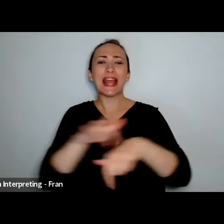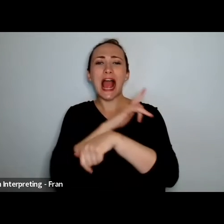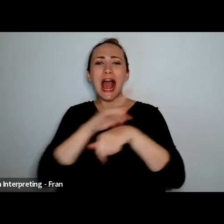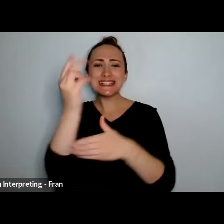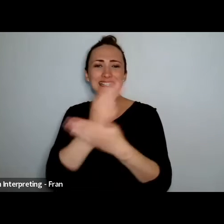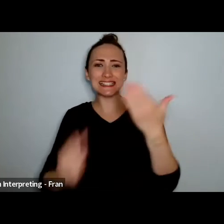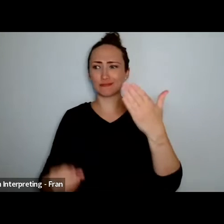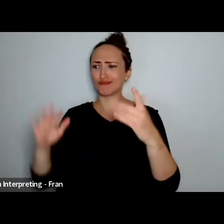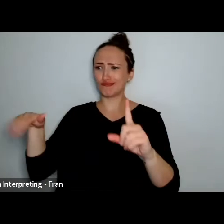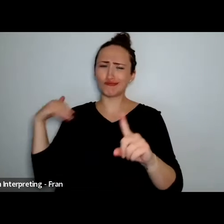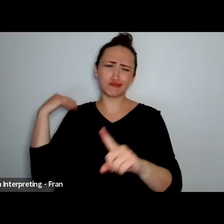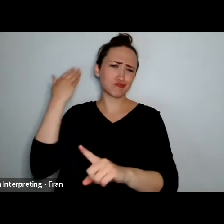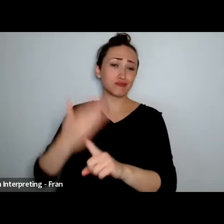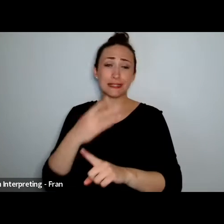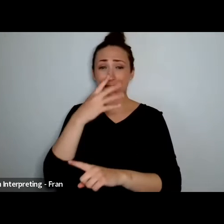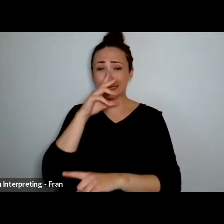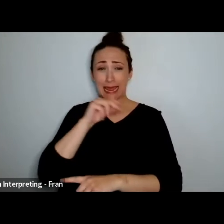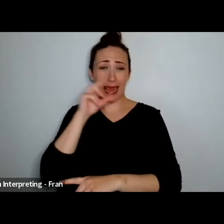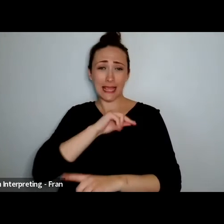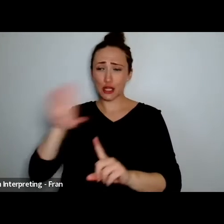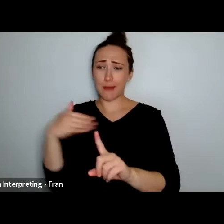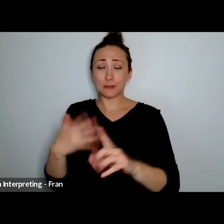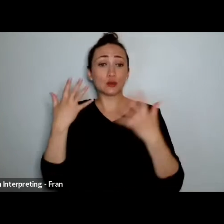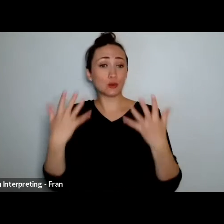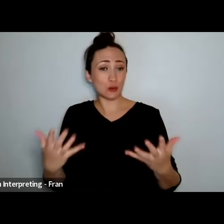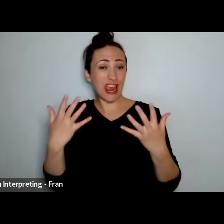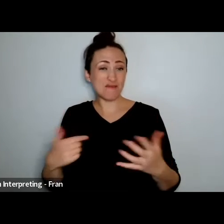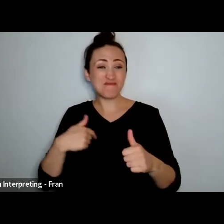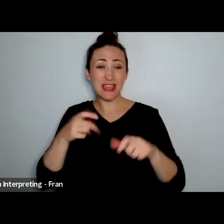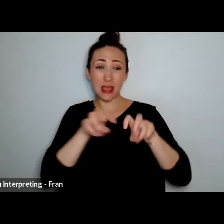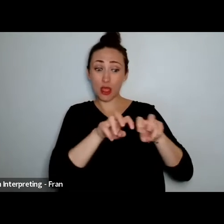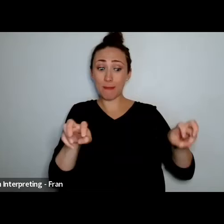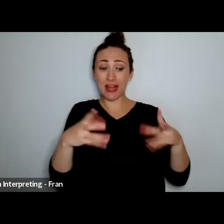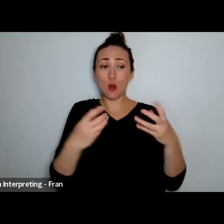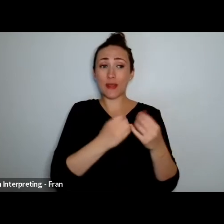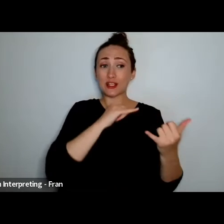Panel with Suzanne Cowan and Rodney Bell over a year now. I had the privilege of working with